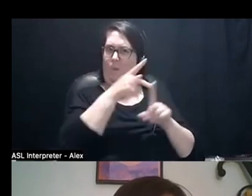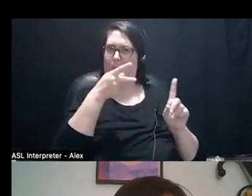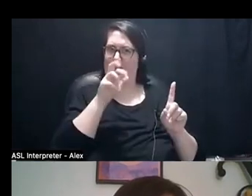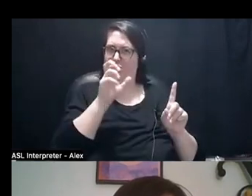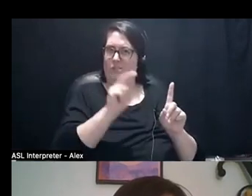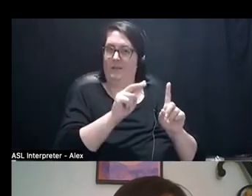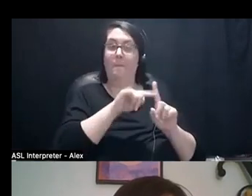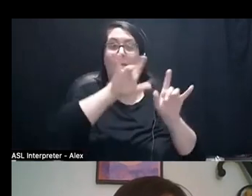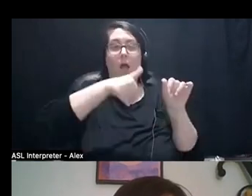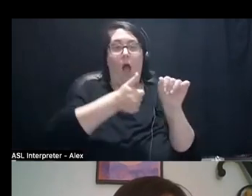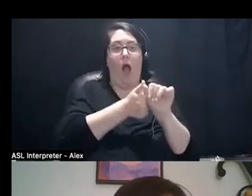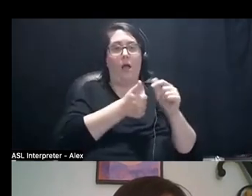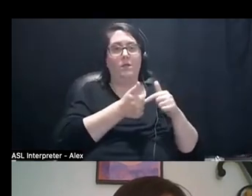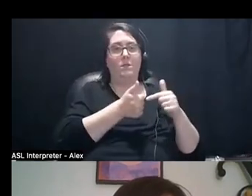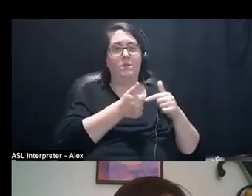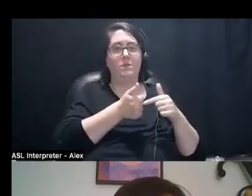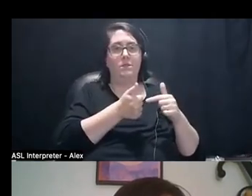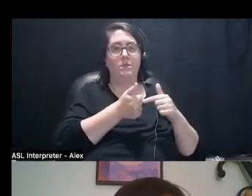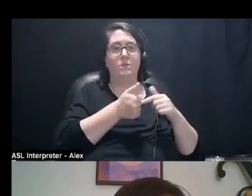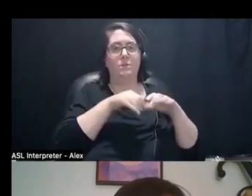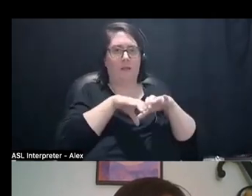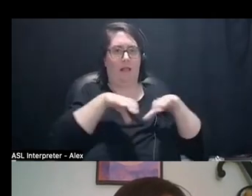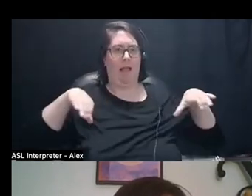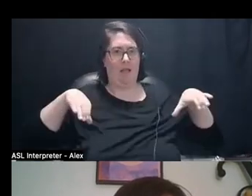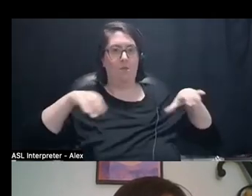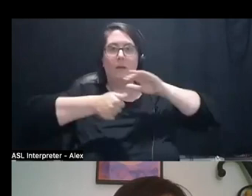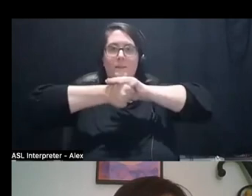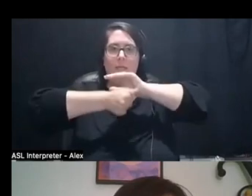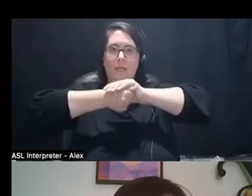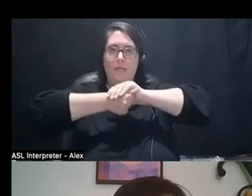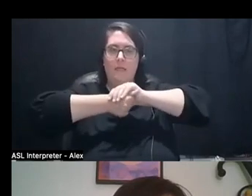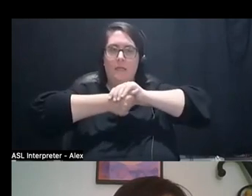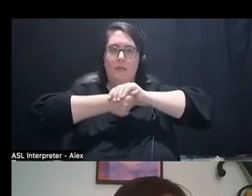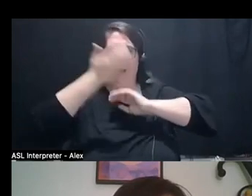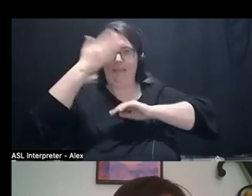but behind it was this, like, ledge but it was hidden by the public art. And she was like,